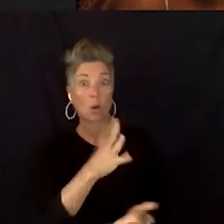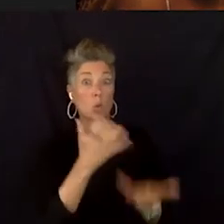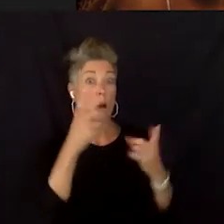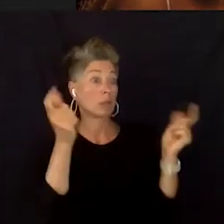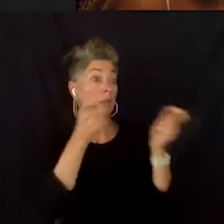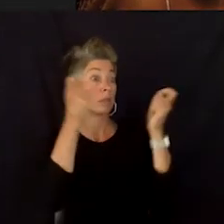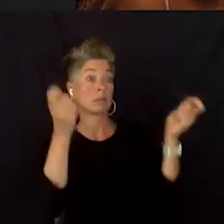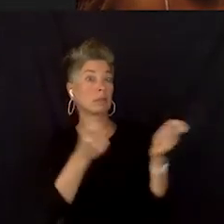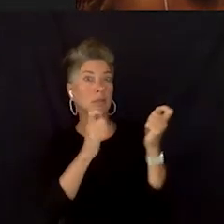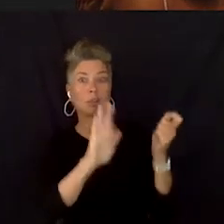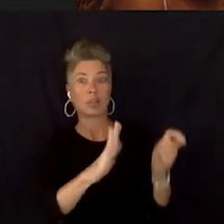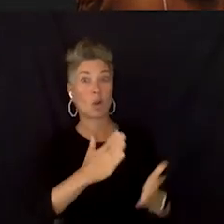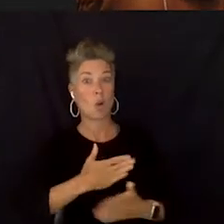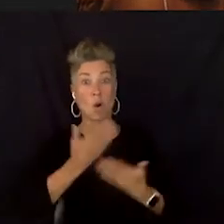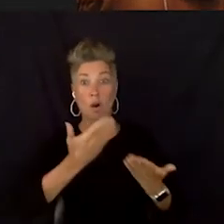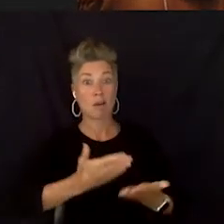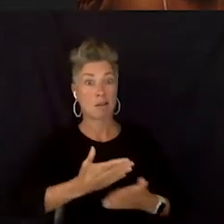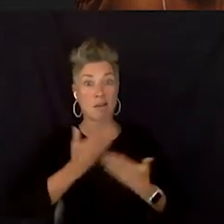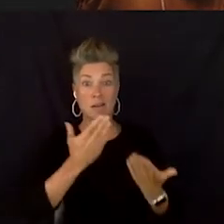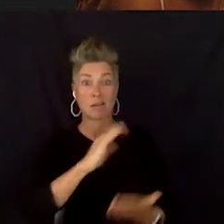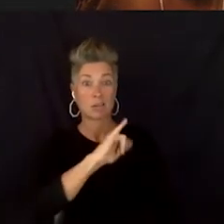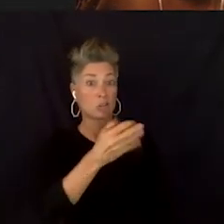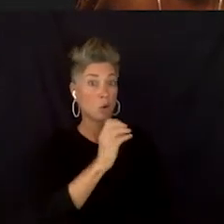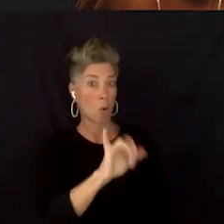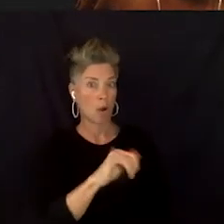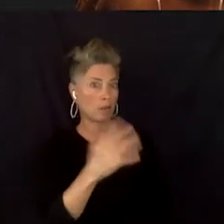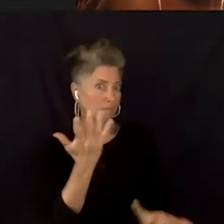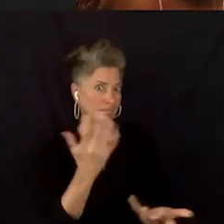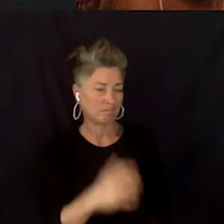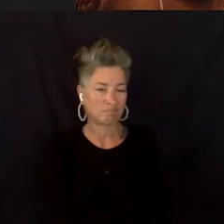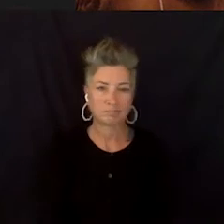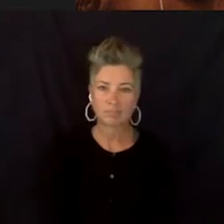Um, okay so... Beyonce.